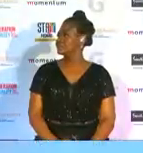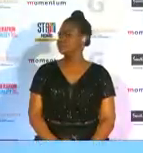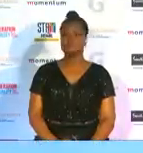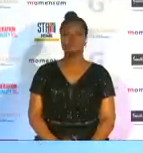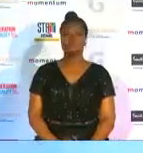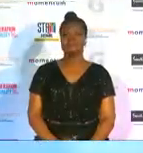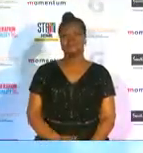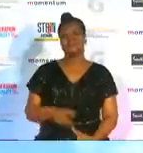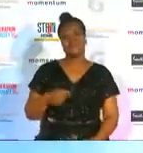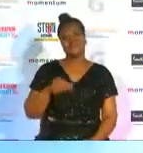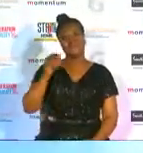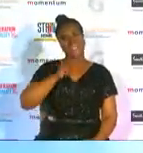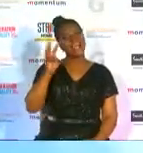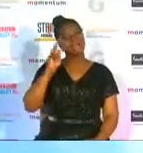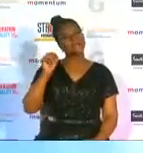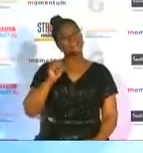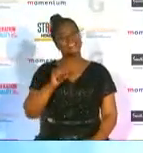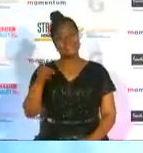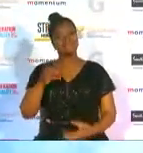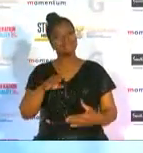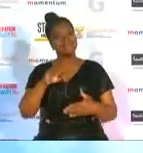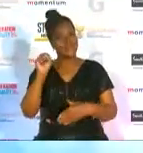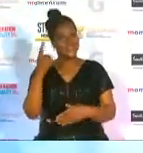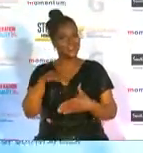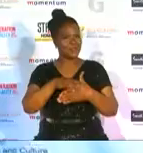you can come closer to the mic firstly congratulations on your award for